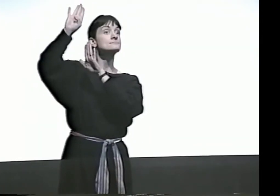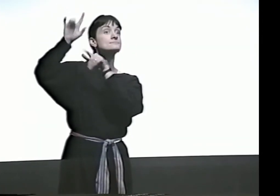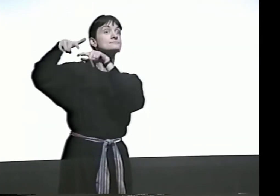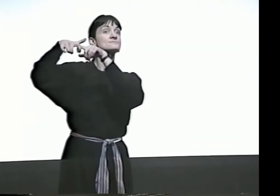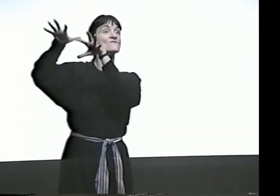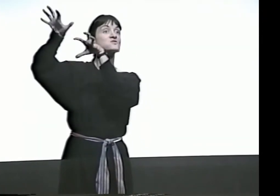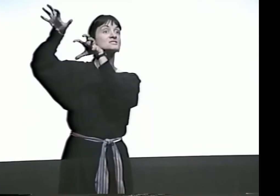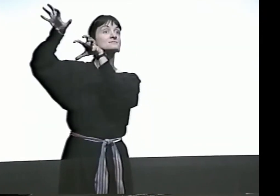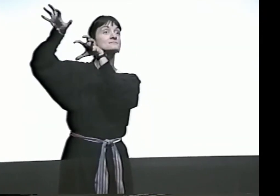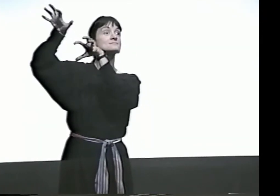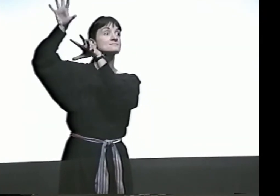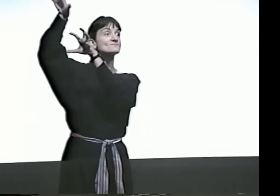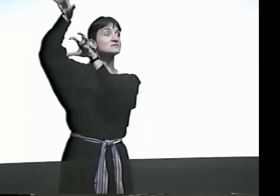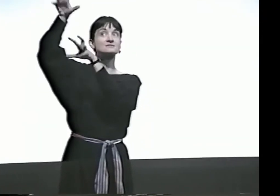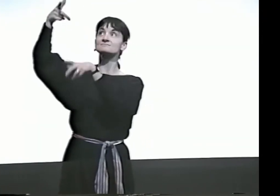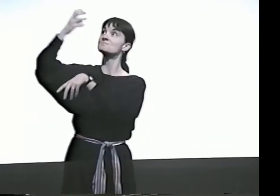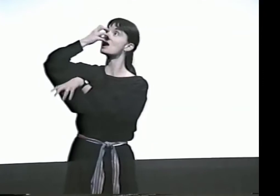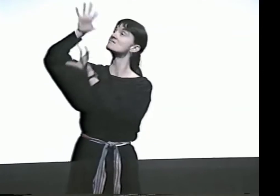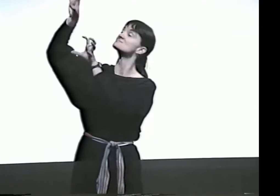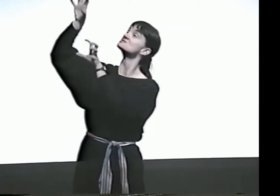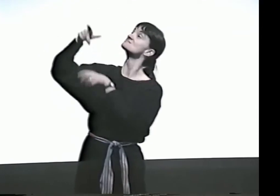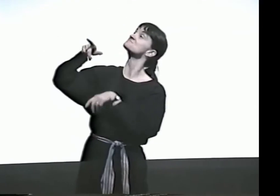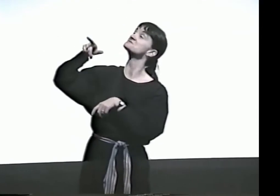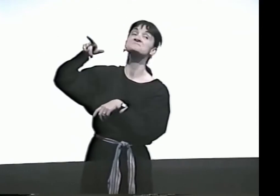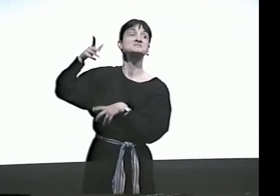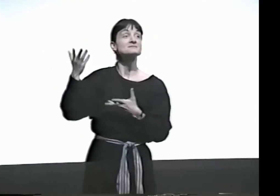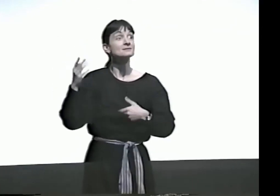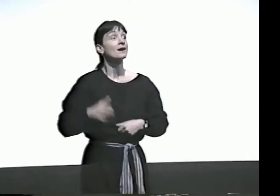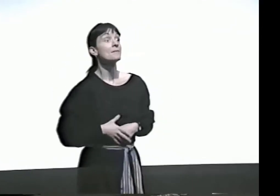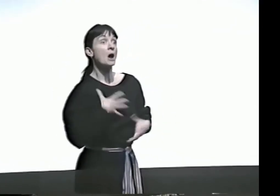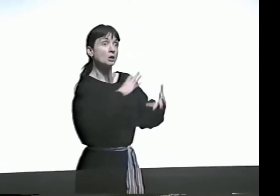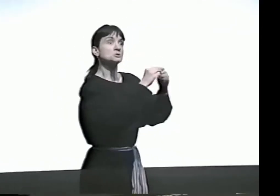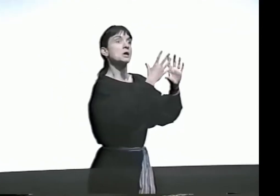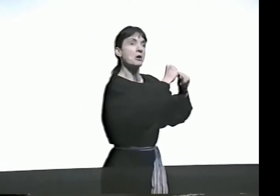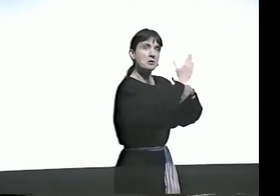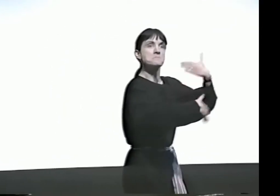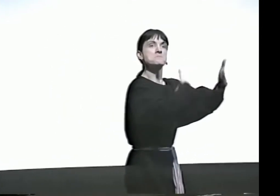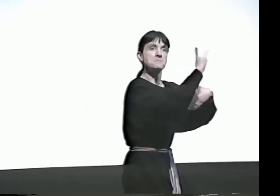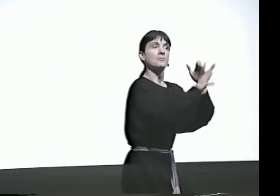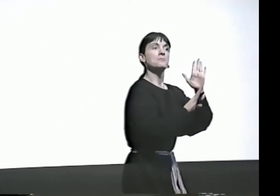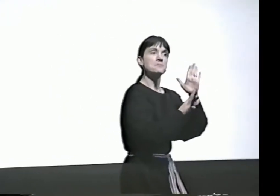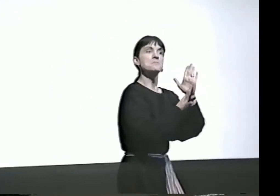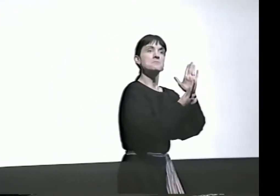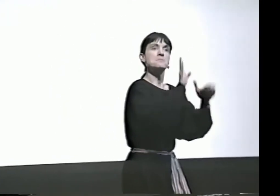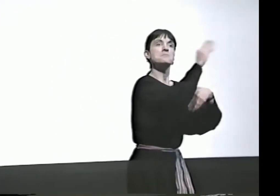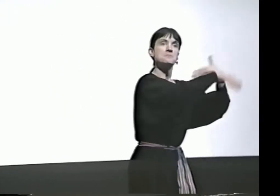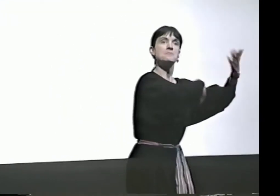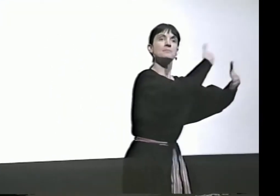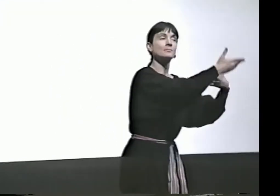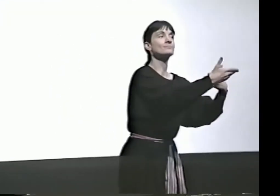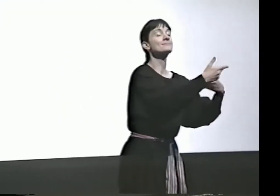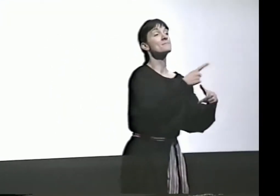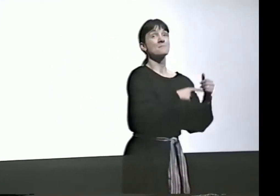BUT NOW IT SEEMS TO BE FROZEN IN A STATIC POSITION. I CAN JUST LOOK AT IT AND SAY, "OH, THAT'S MY CLOWNING," BUT I DON'T REALLY DO IT.